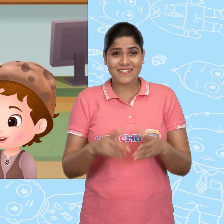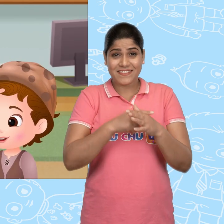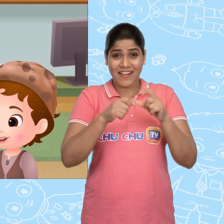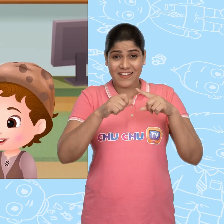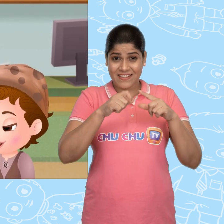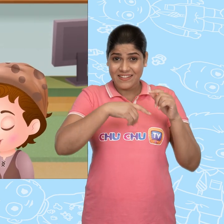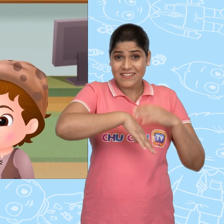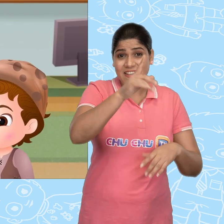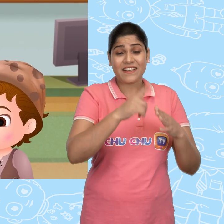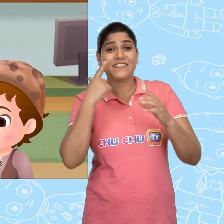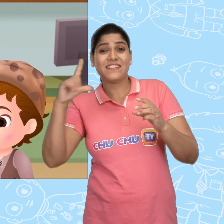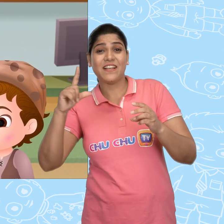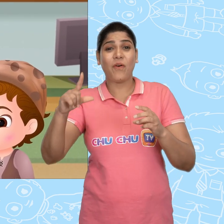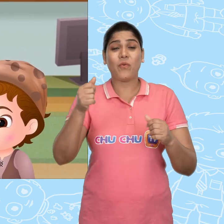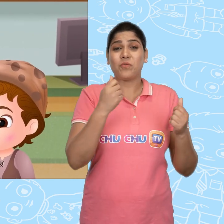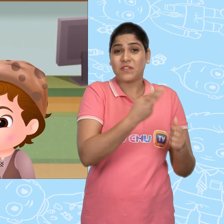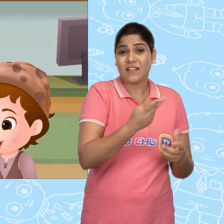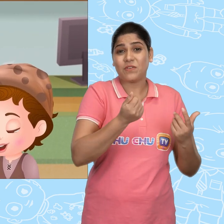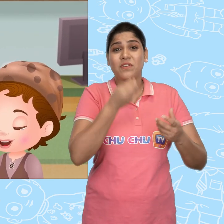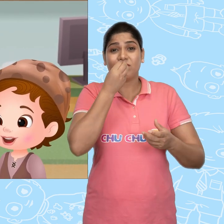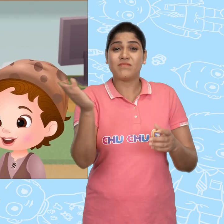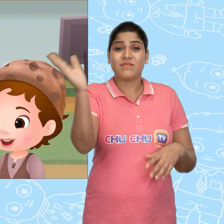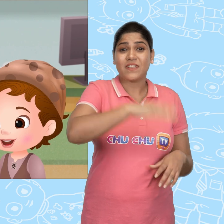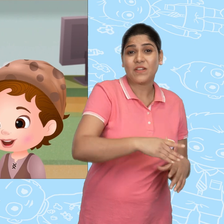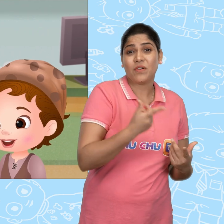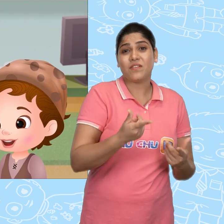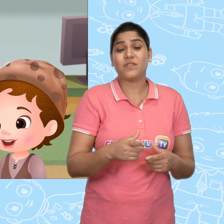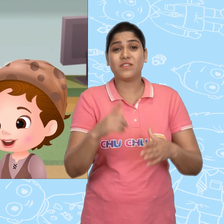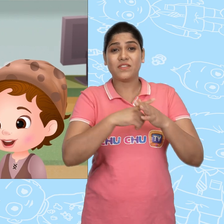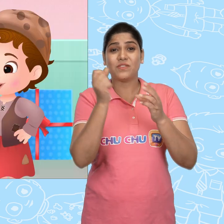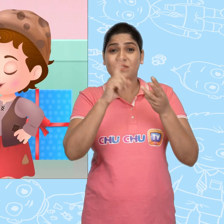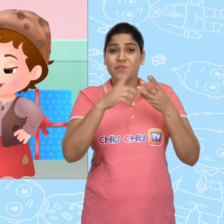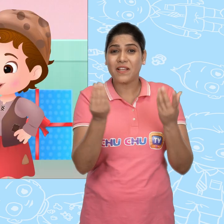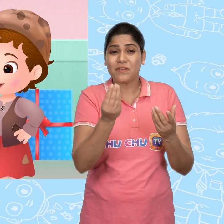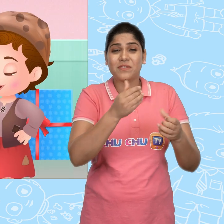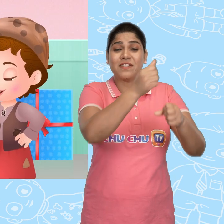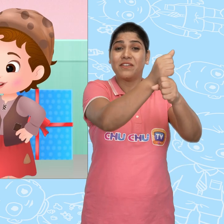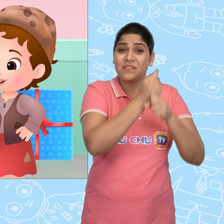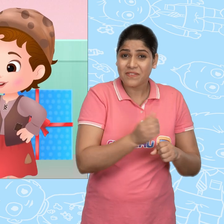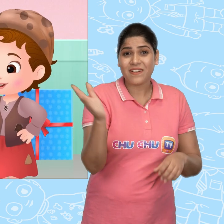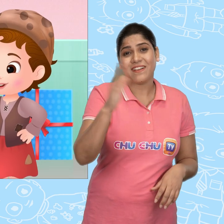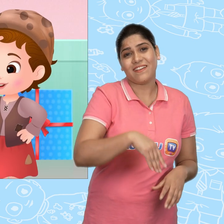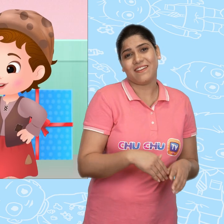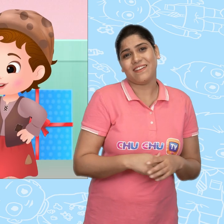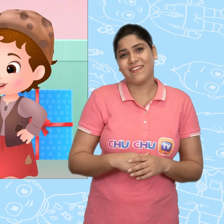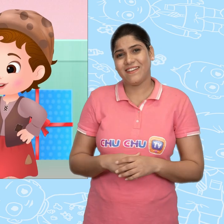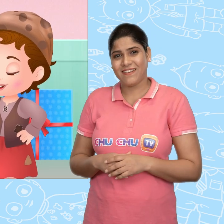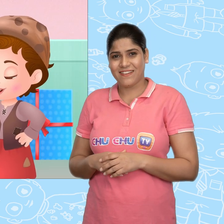Jack went and bought food for Jill and himself. He also bought some gifts for Joe.